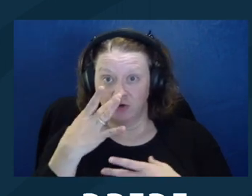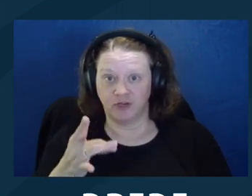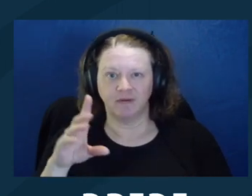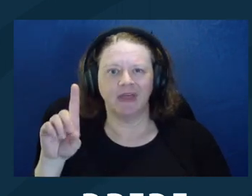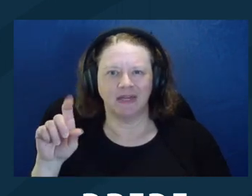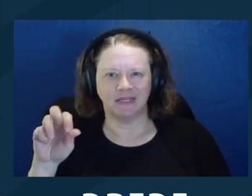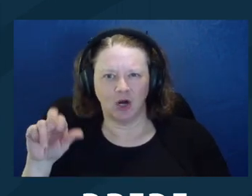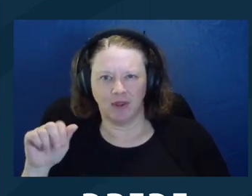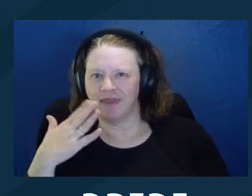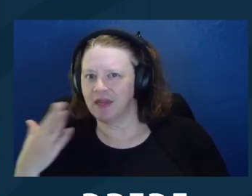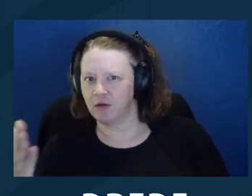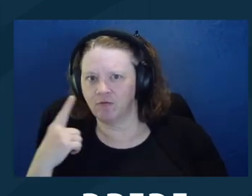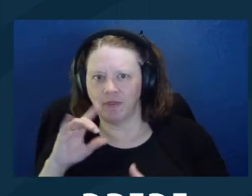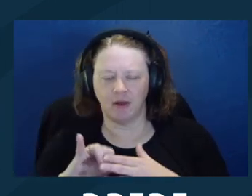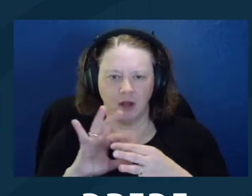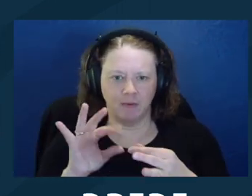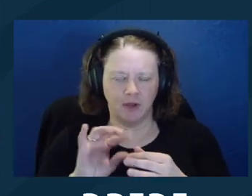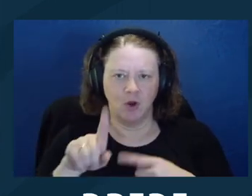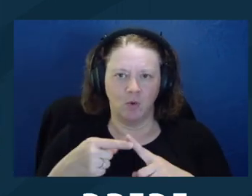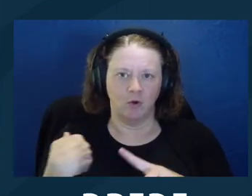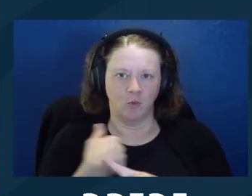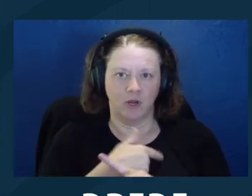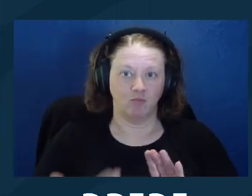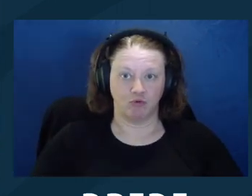rule and why it was problematic, if folks are interested.